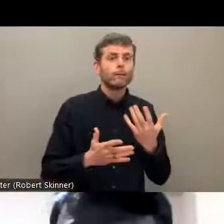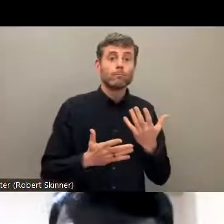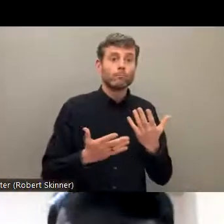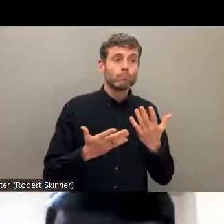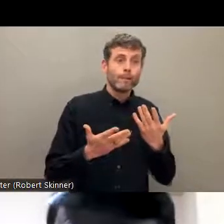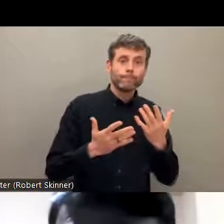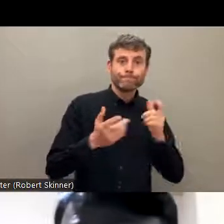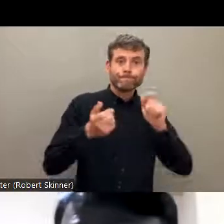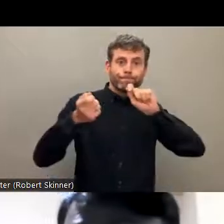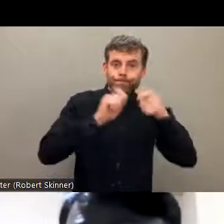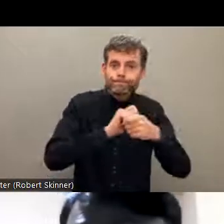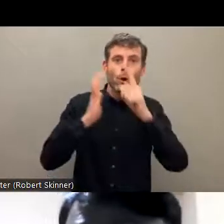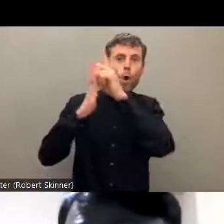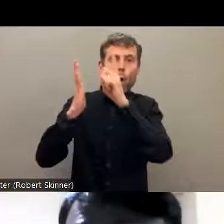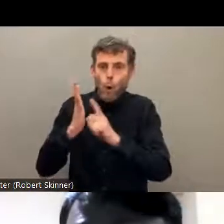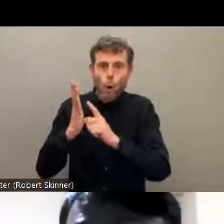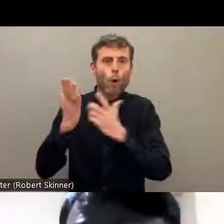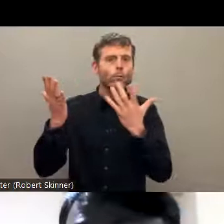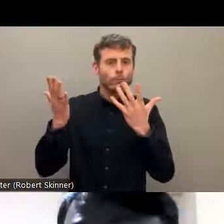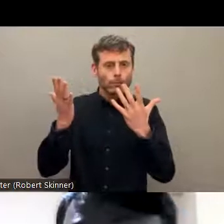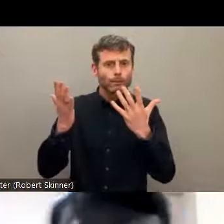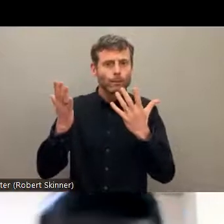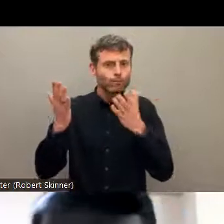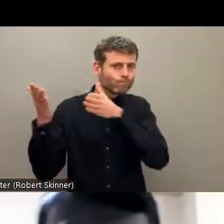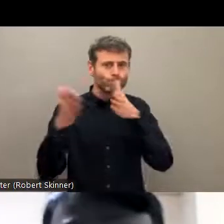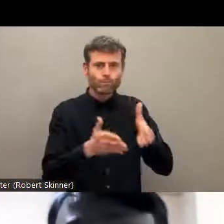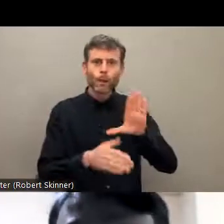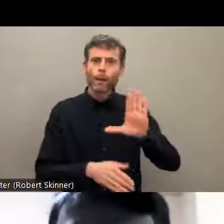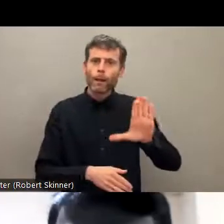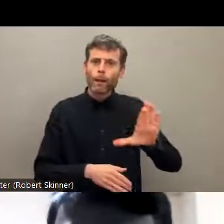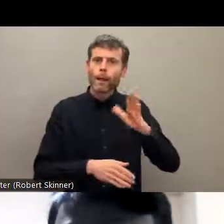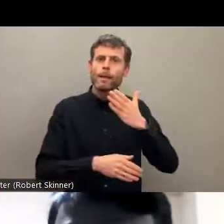this use of the Dalit with disabilities because they are